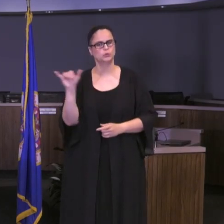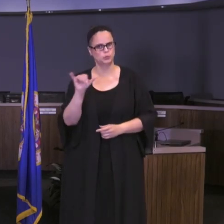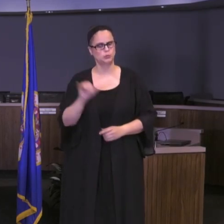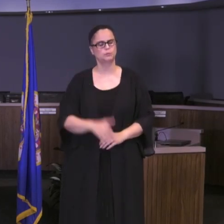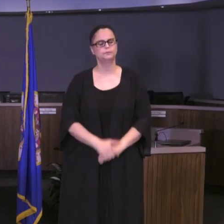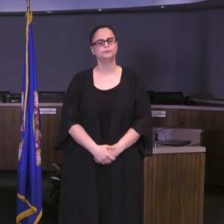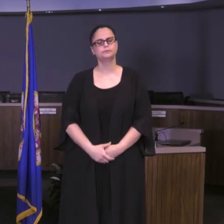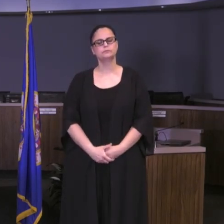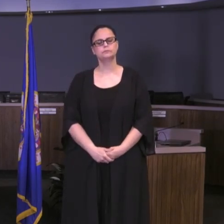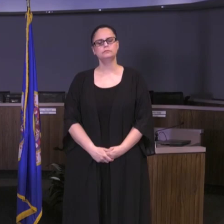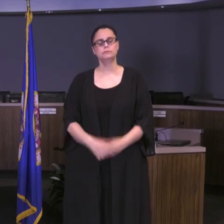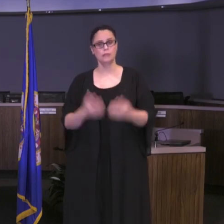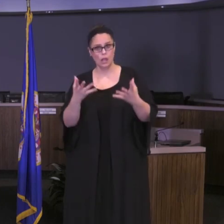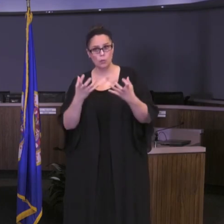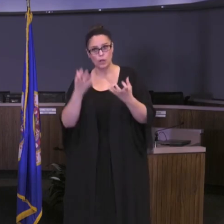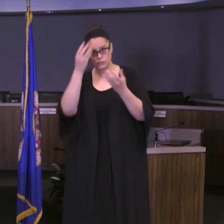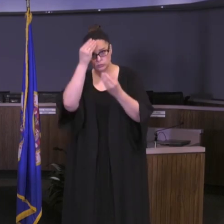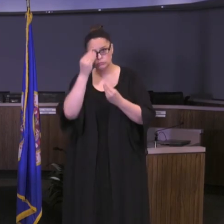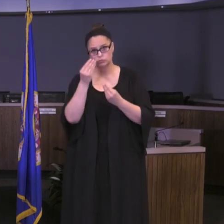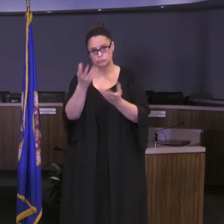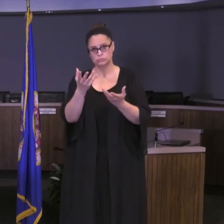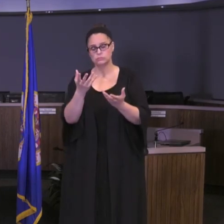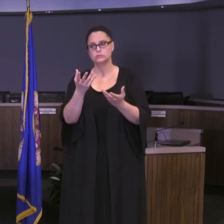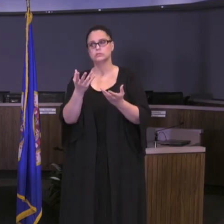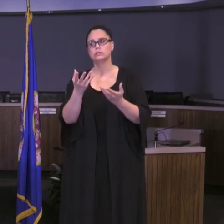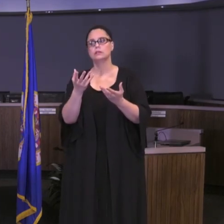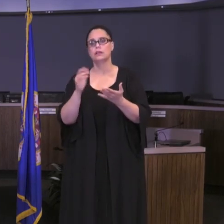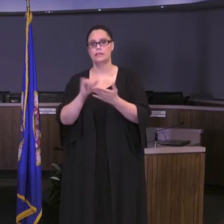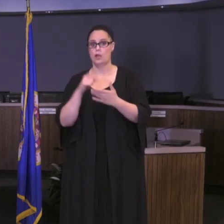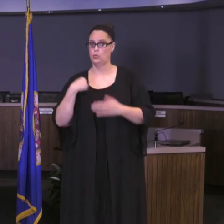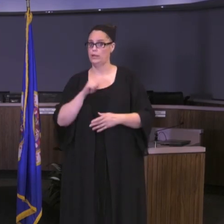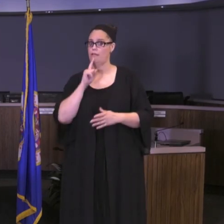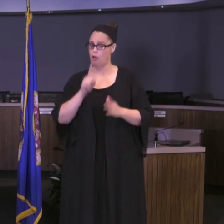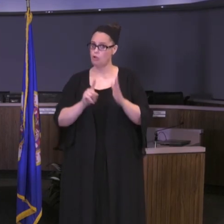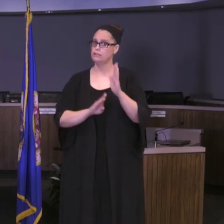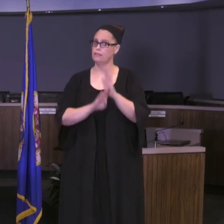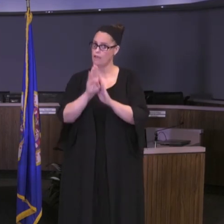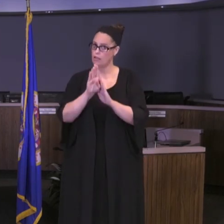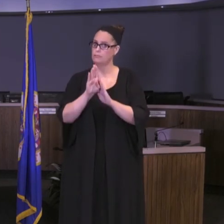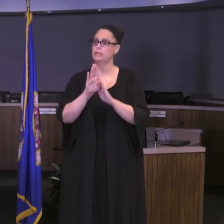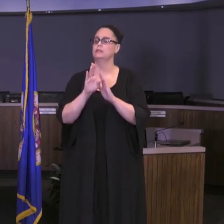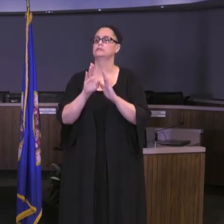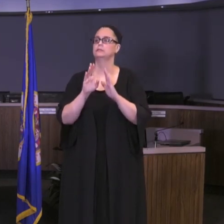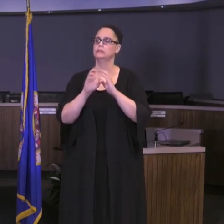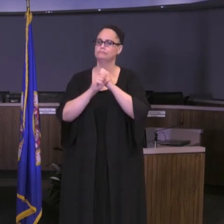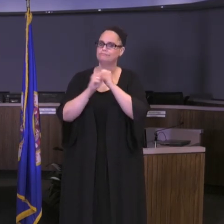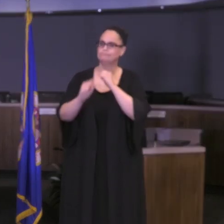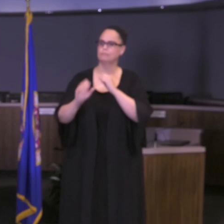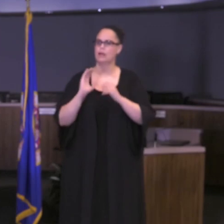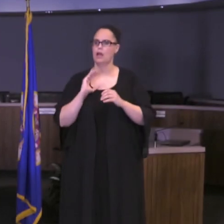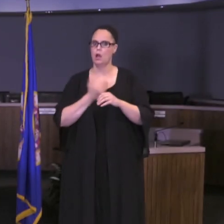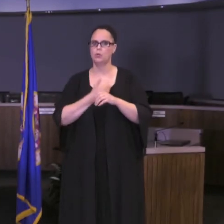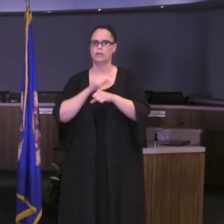wanted to share with you that we are developing and extending our employee workplace manual as it